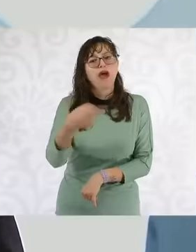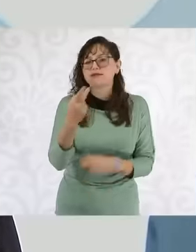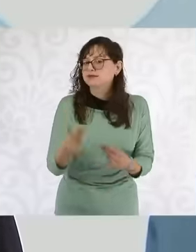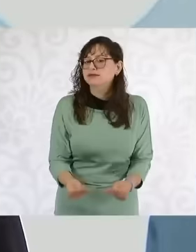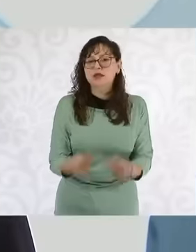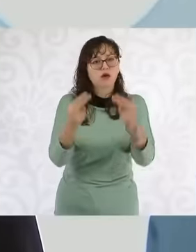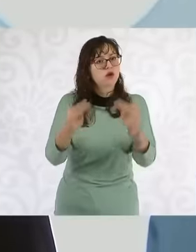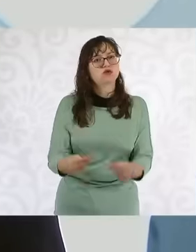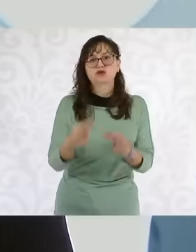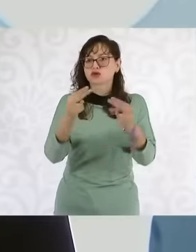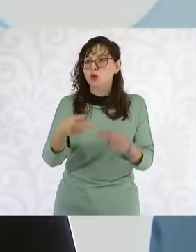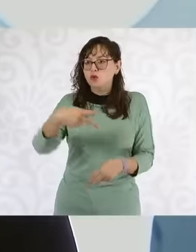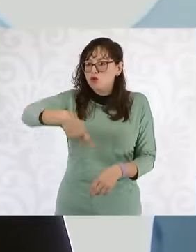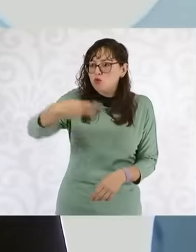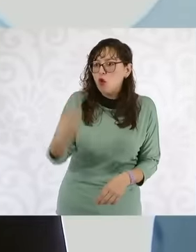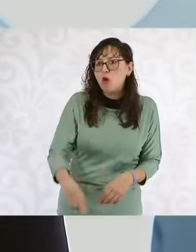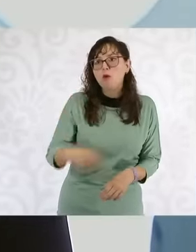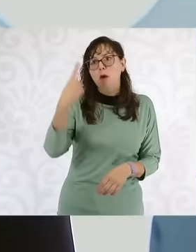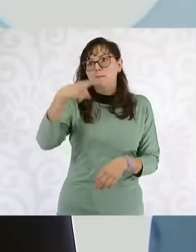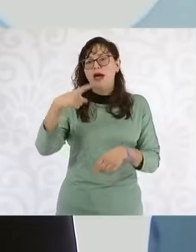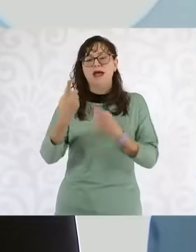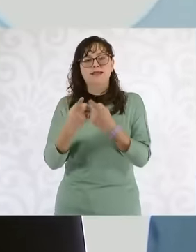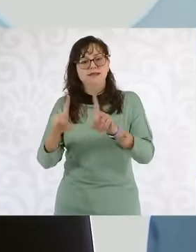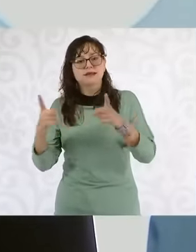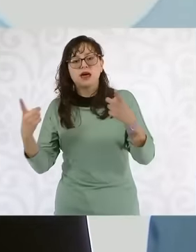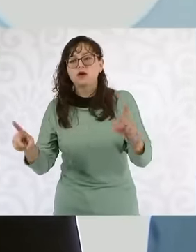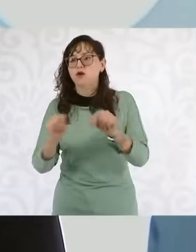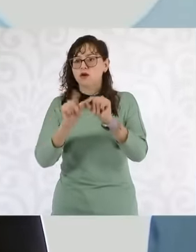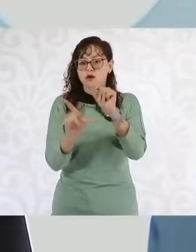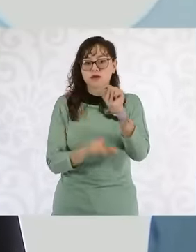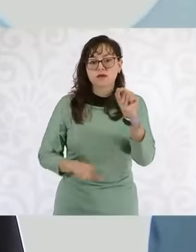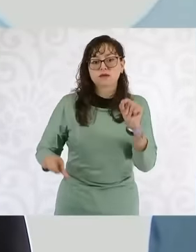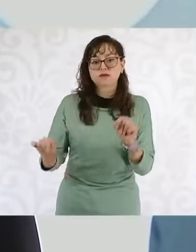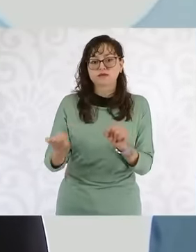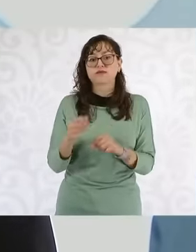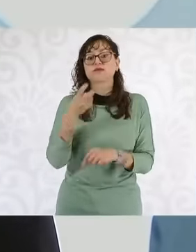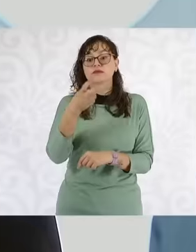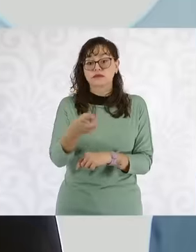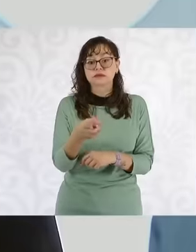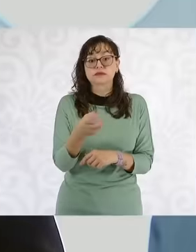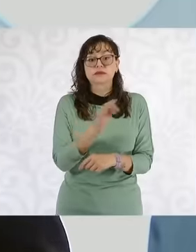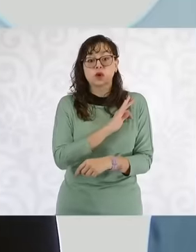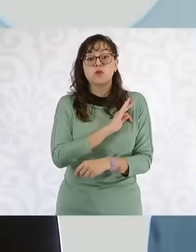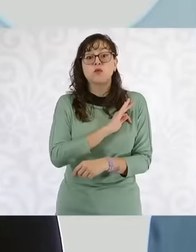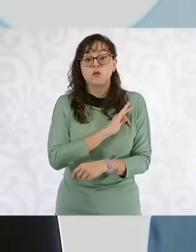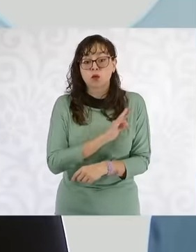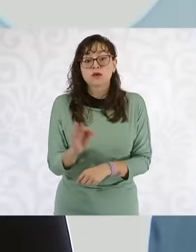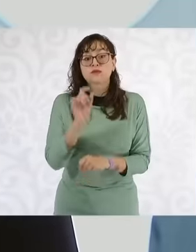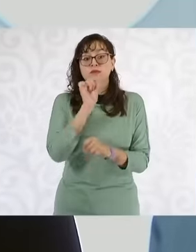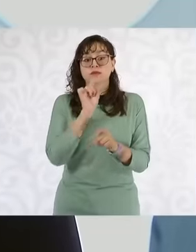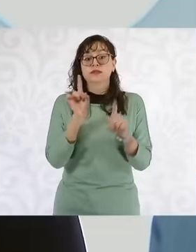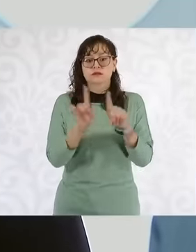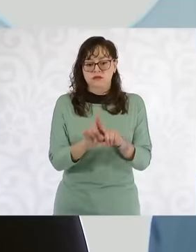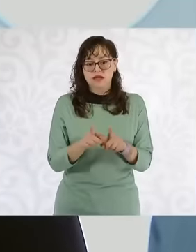the other hand it allows us to resume planning the planning capacity that the